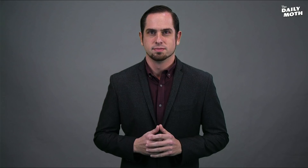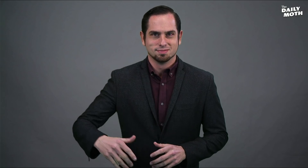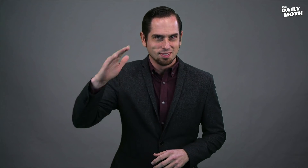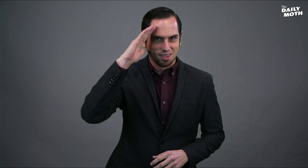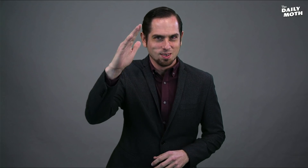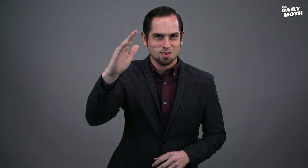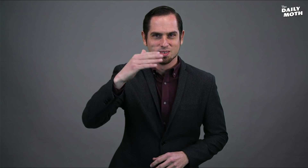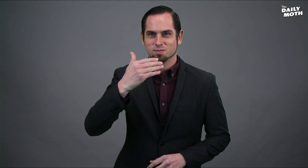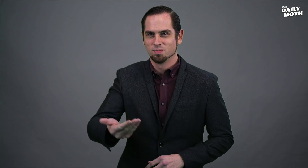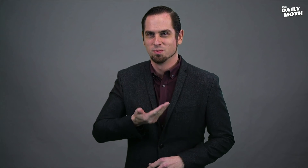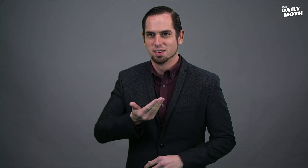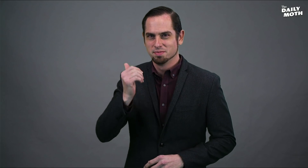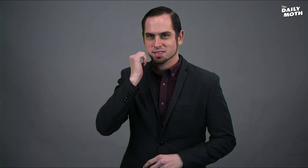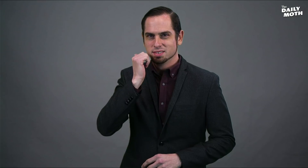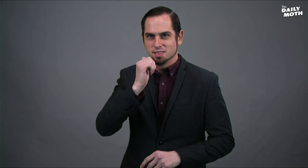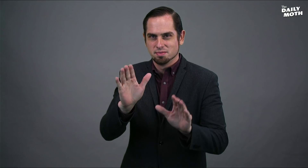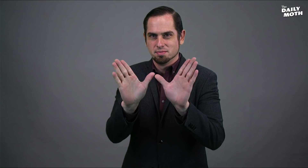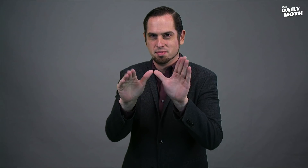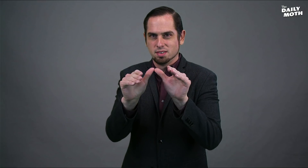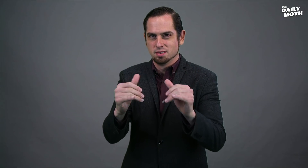Hello, welcome to The Daily Moth!